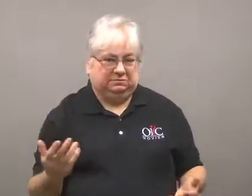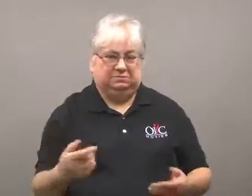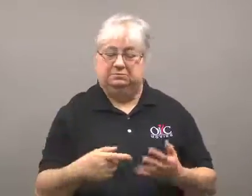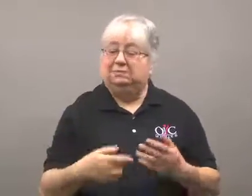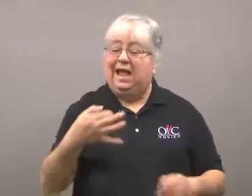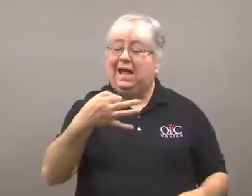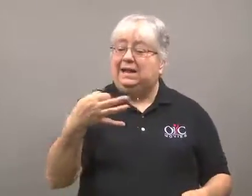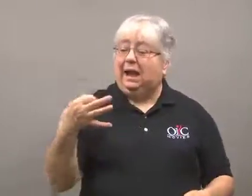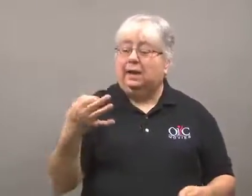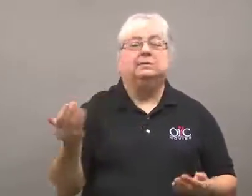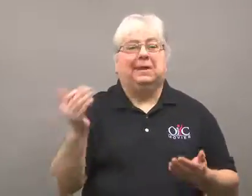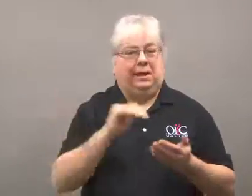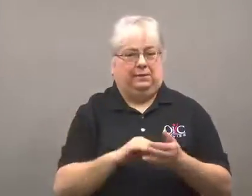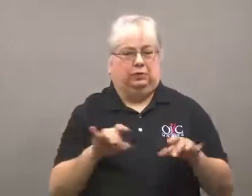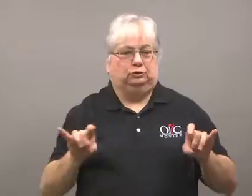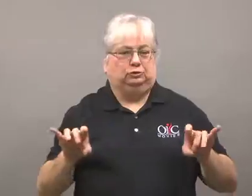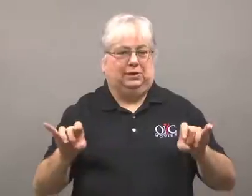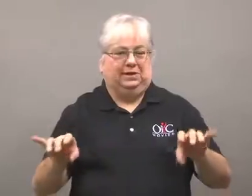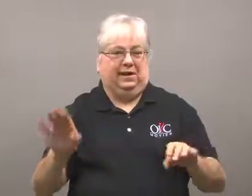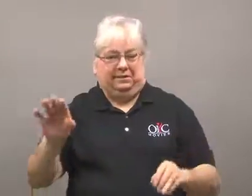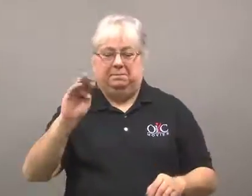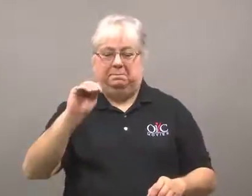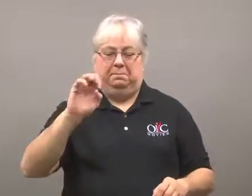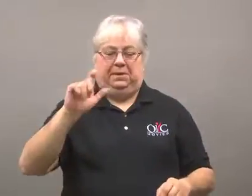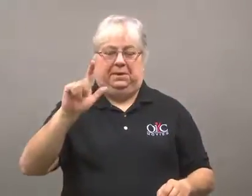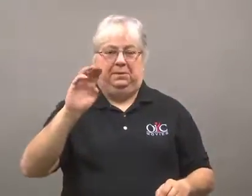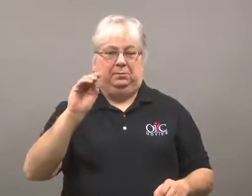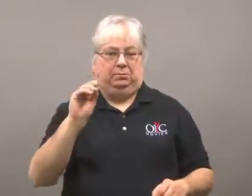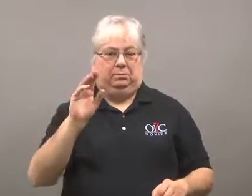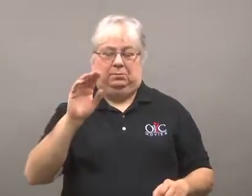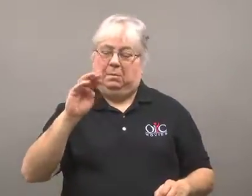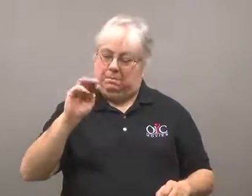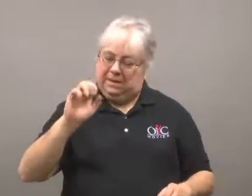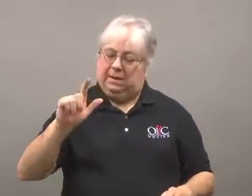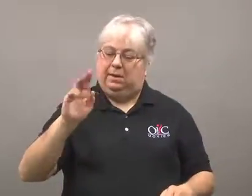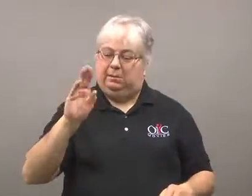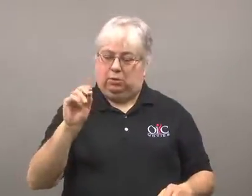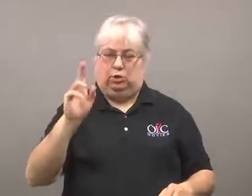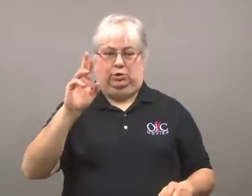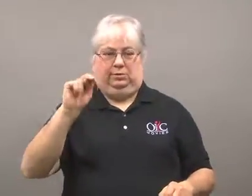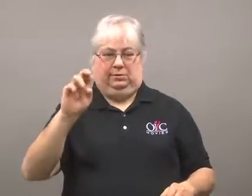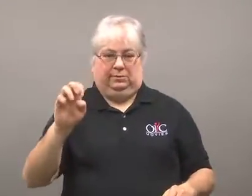Australia made the list again with Melbourne as number nine.